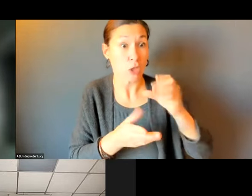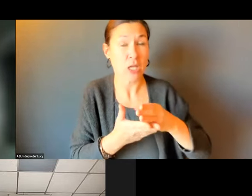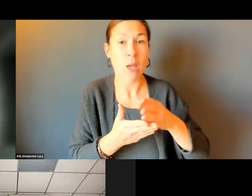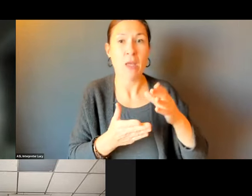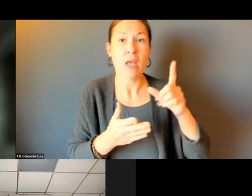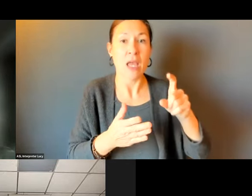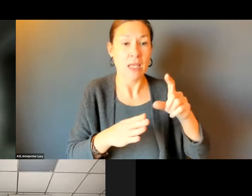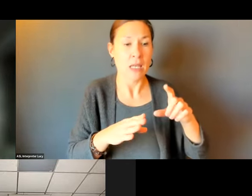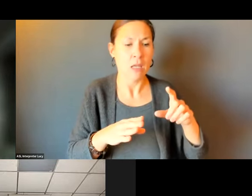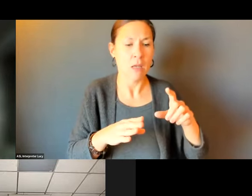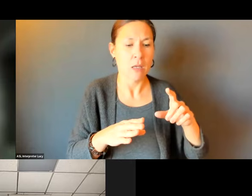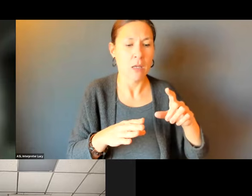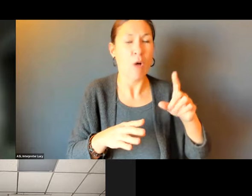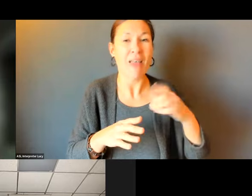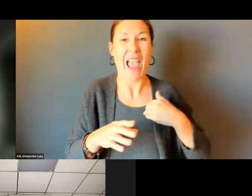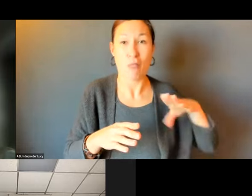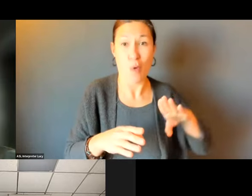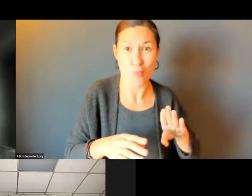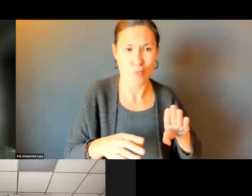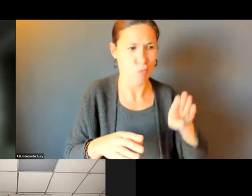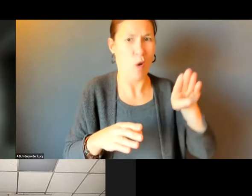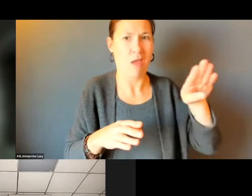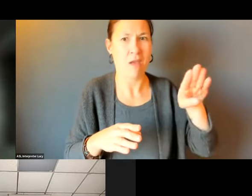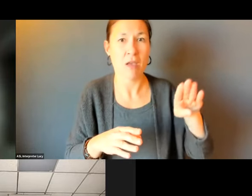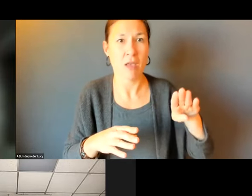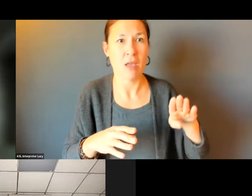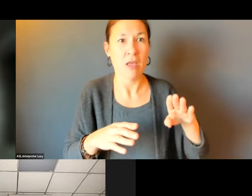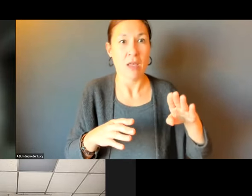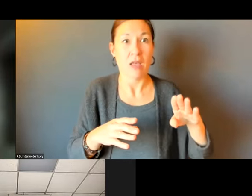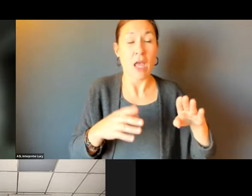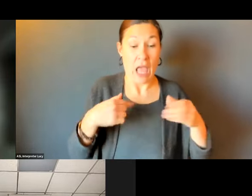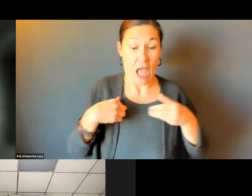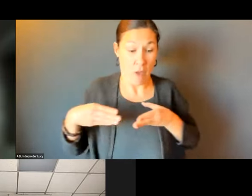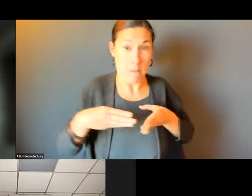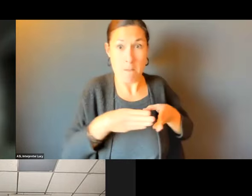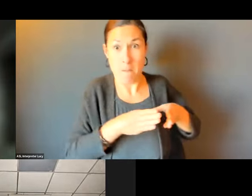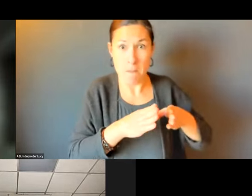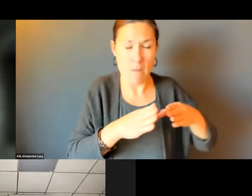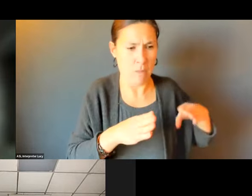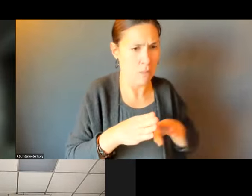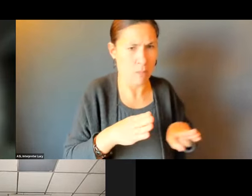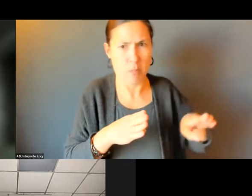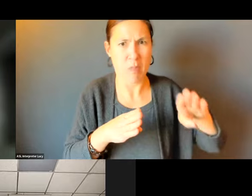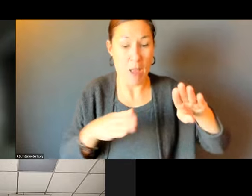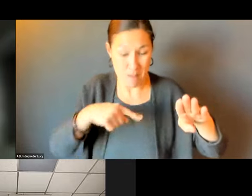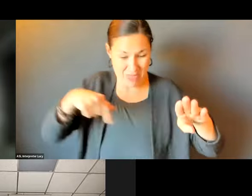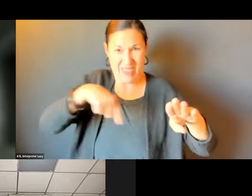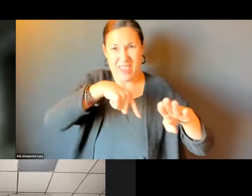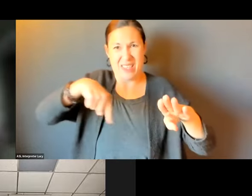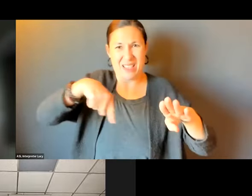HAVE TO GO ON A RAMP. YES, THEY CAN CLEAR THE PATH FOR THE RAMP TO COME DOWN, BUT IT IS JUST GETTING TO THAT PATH